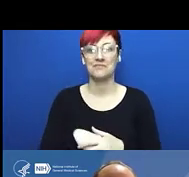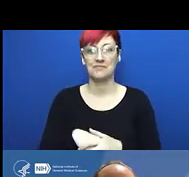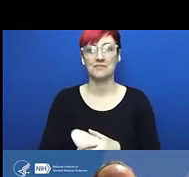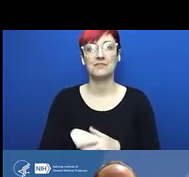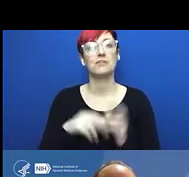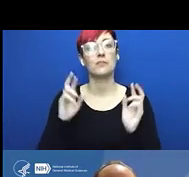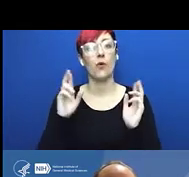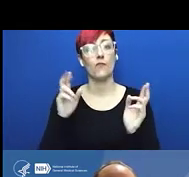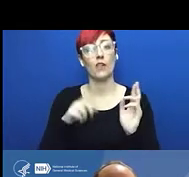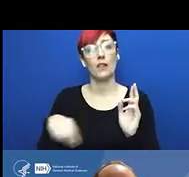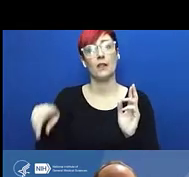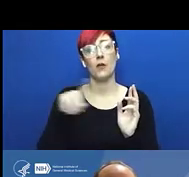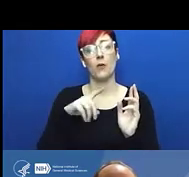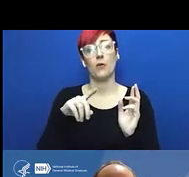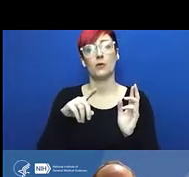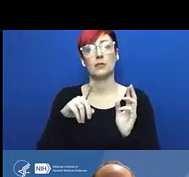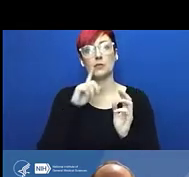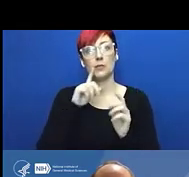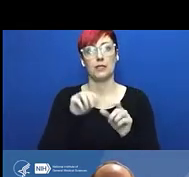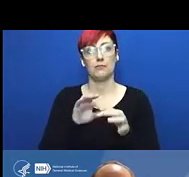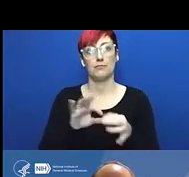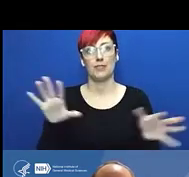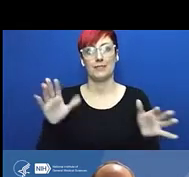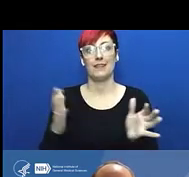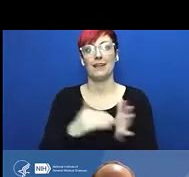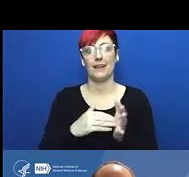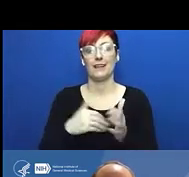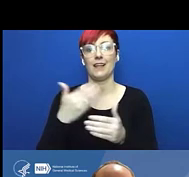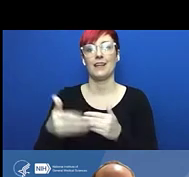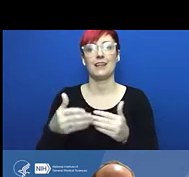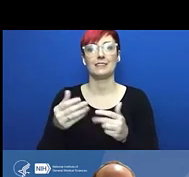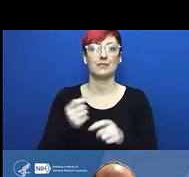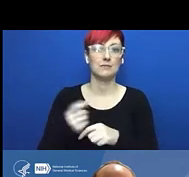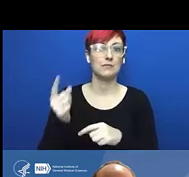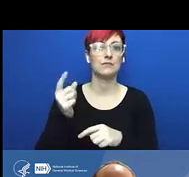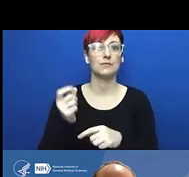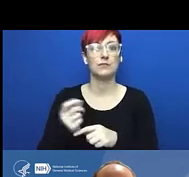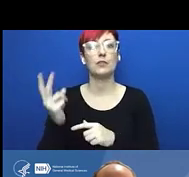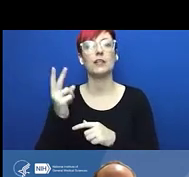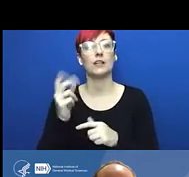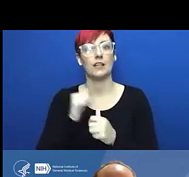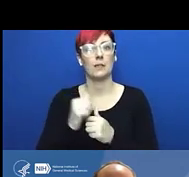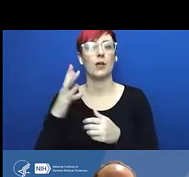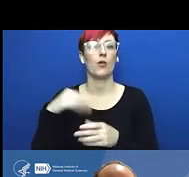and therefore, there's a direct call to action for researchers and administrators,